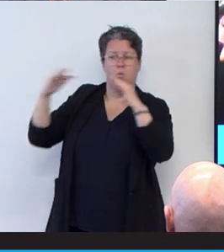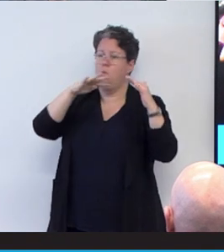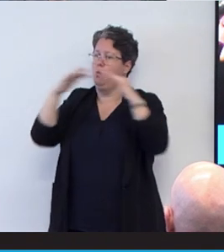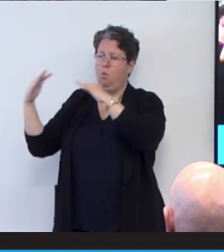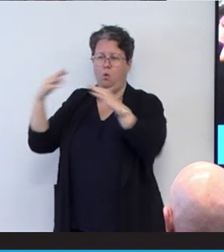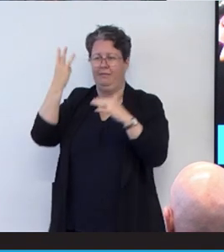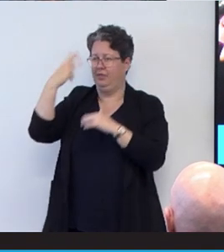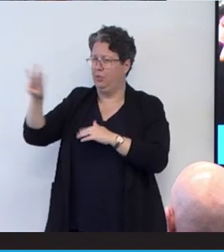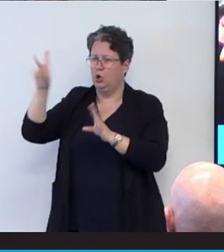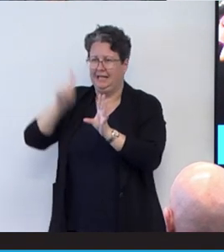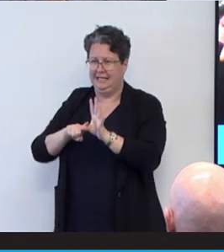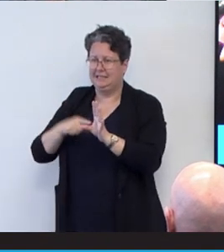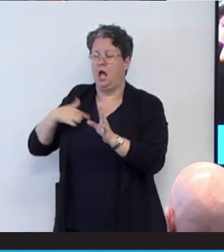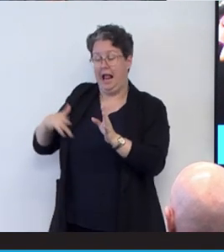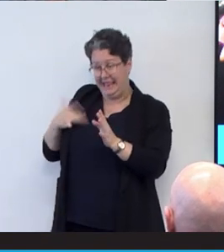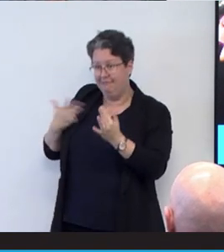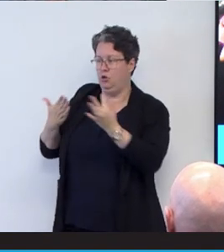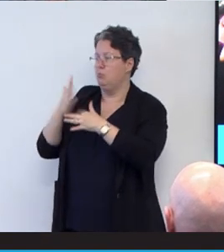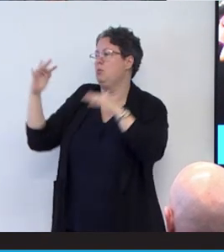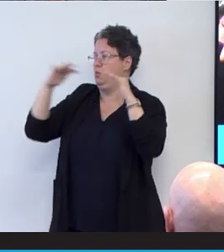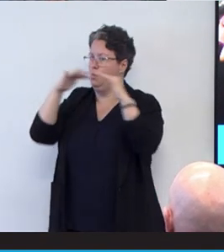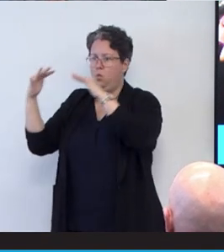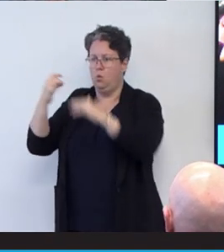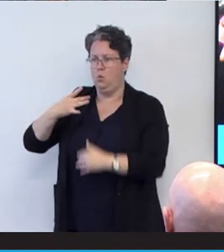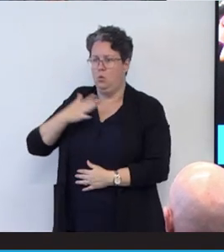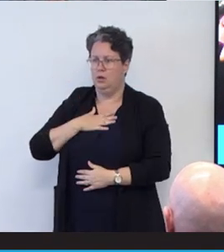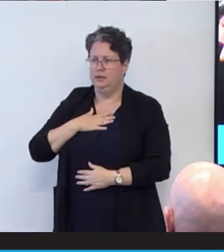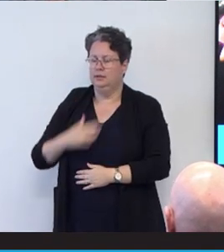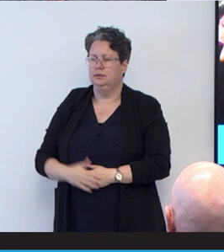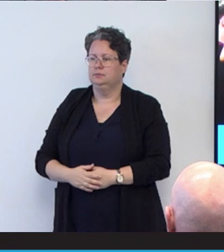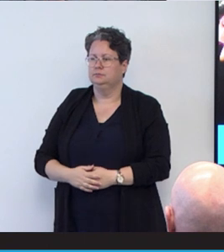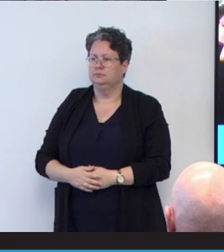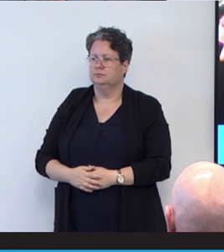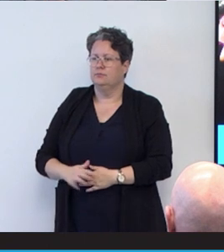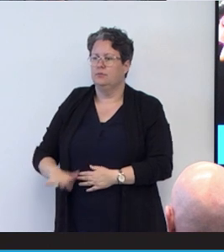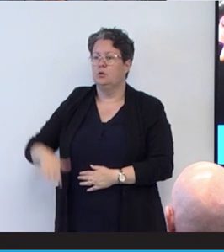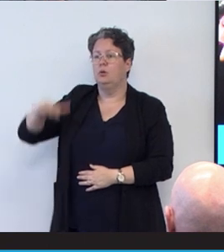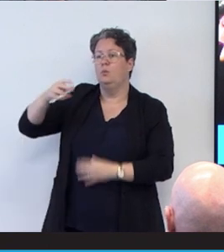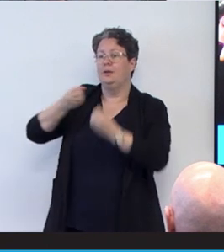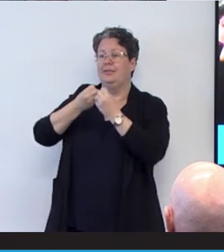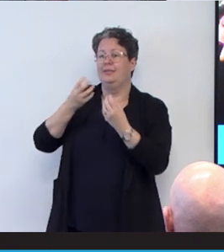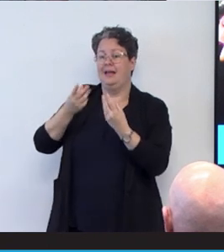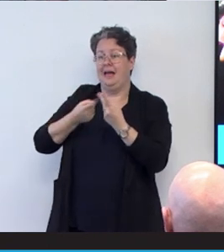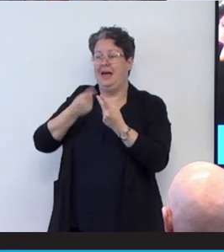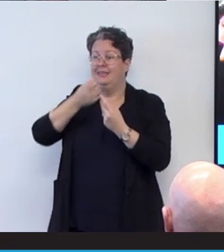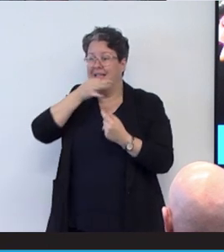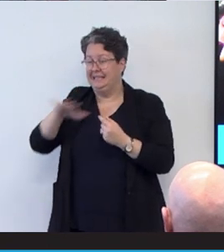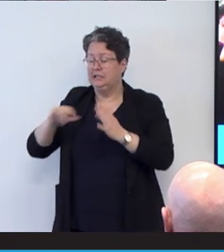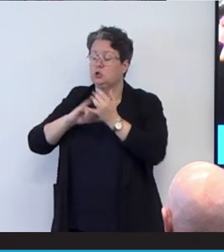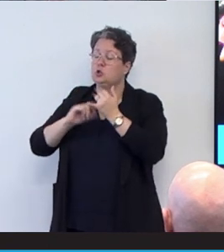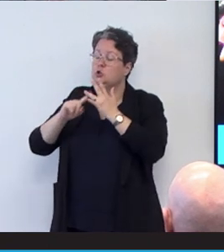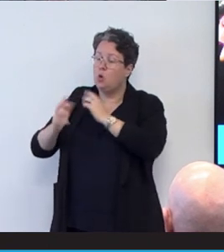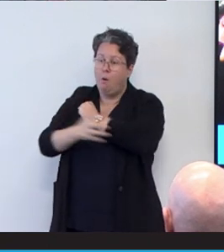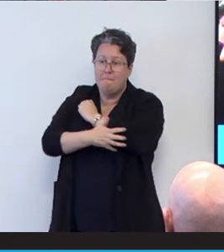years. I lived through that war. I grew up among kids who were so poor, who didn't have clothes